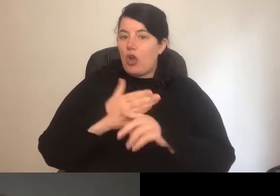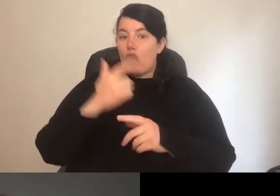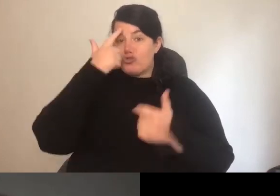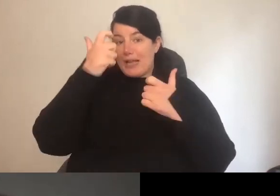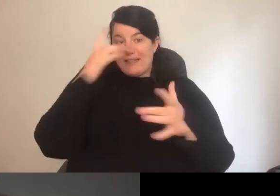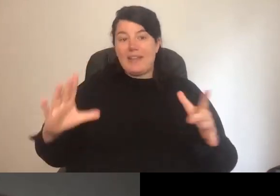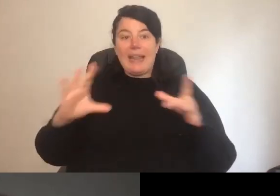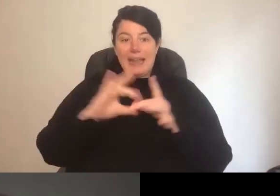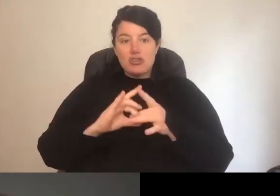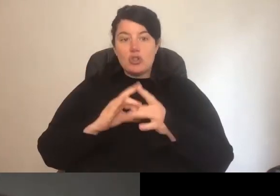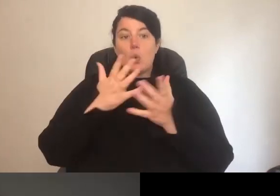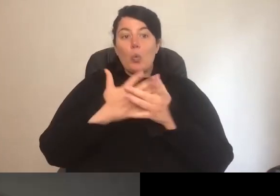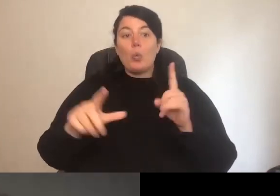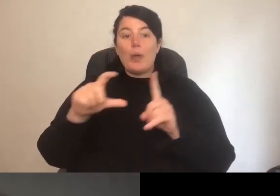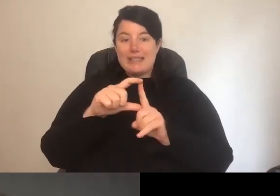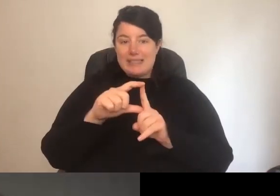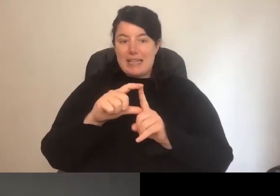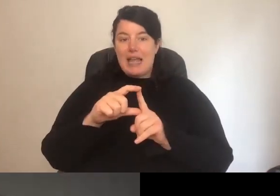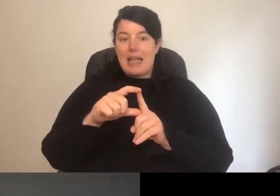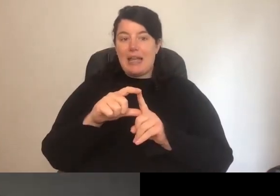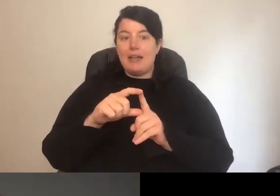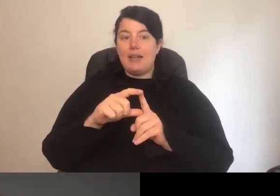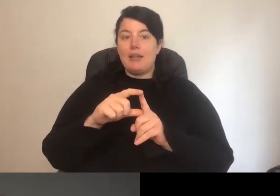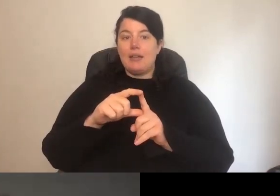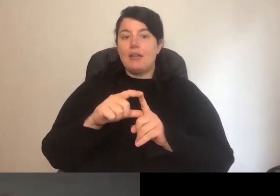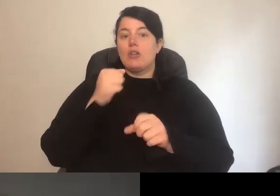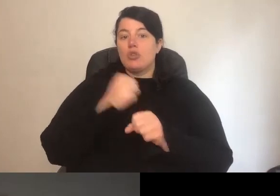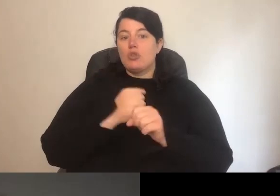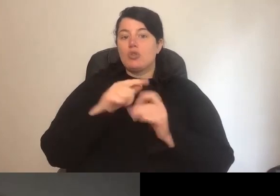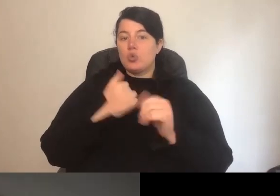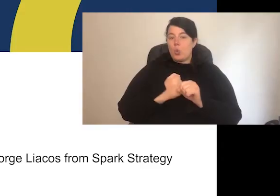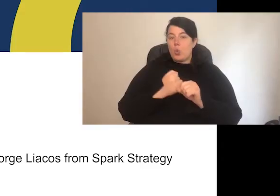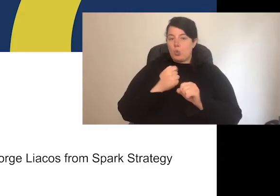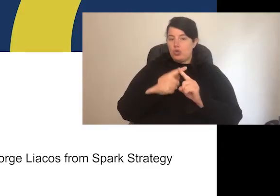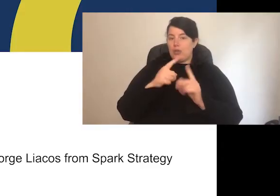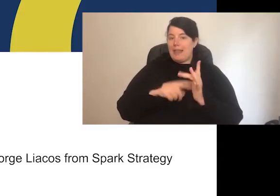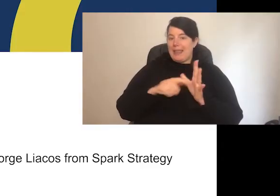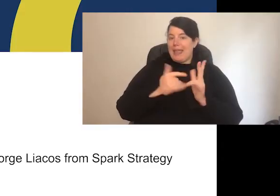On Wednesday, we'll hear from George Liacos from Spark strategy, talking about